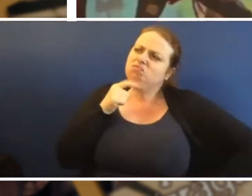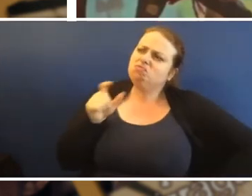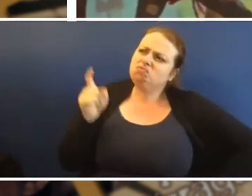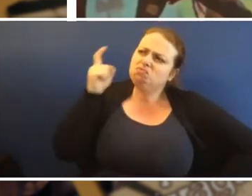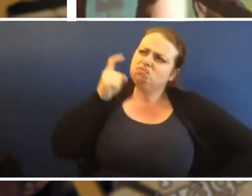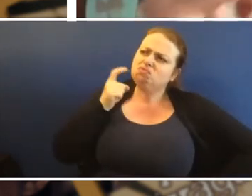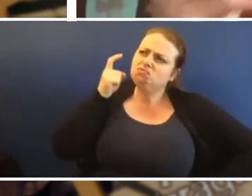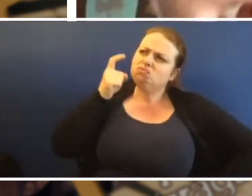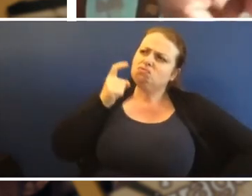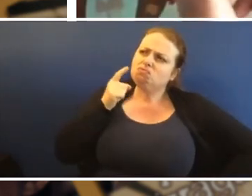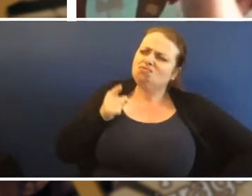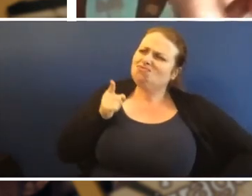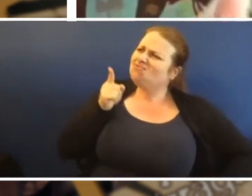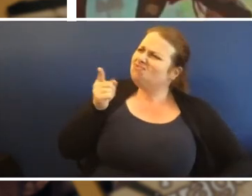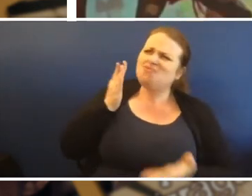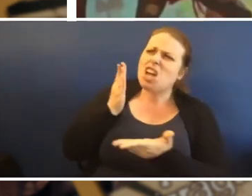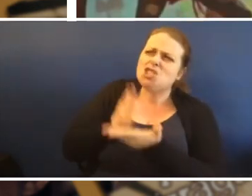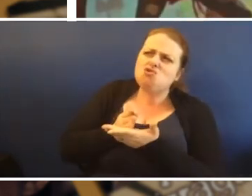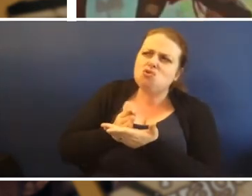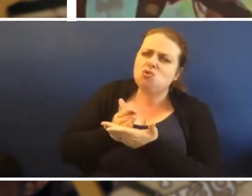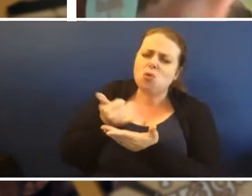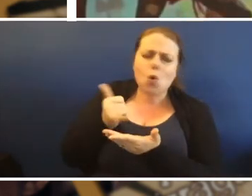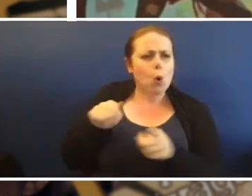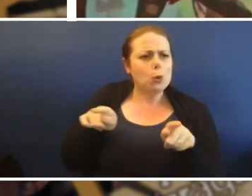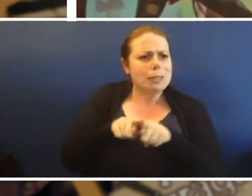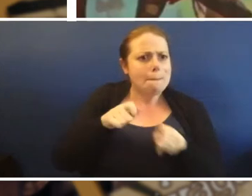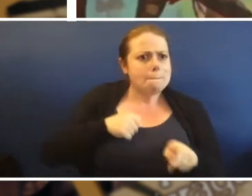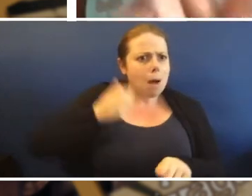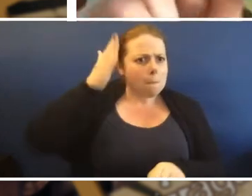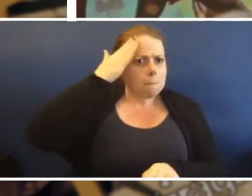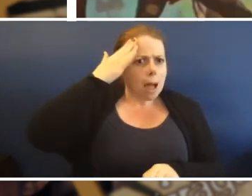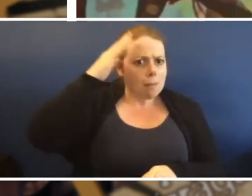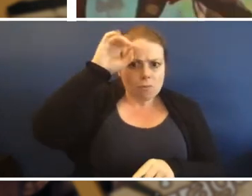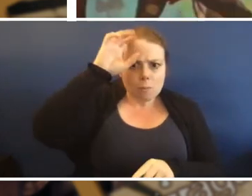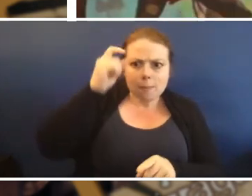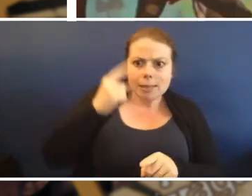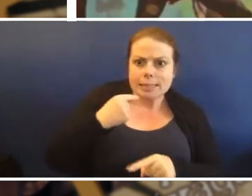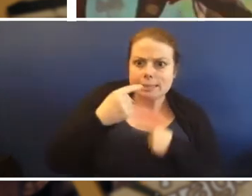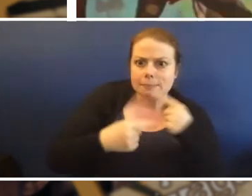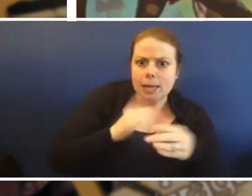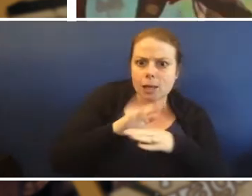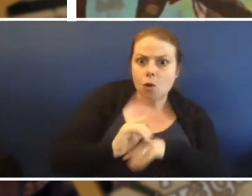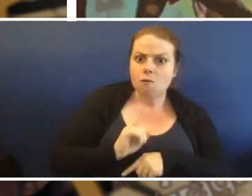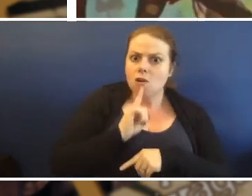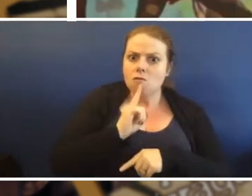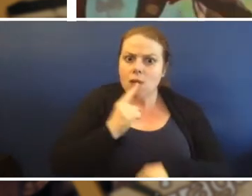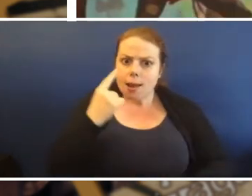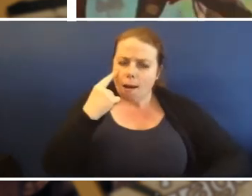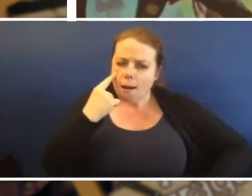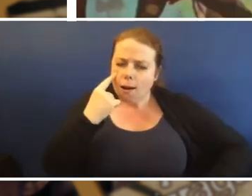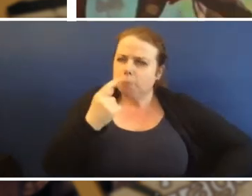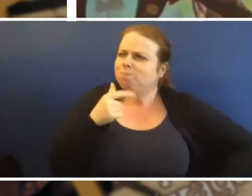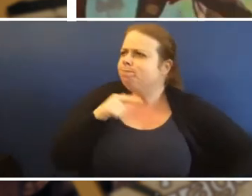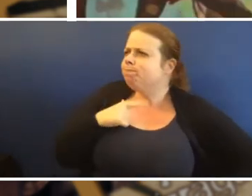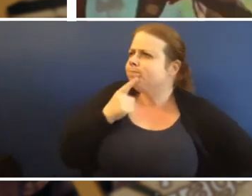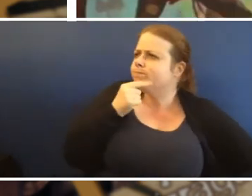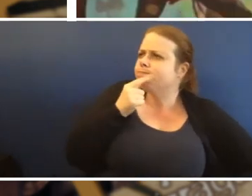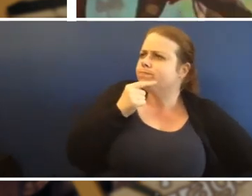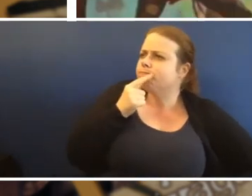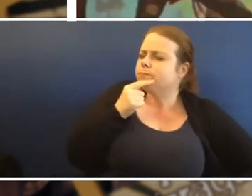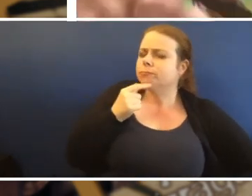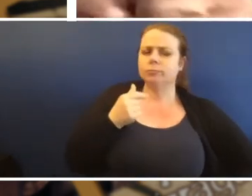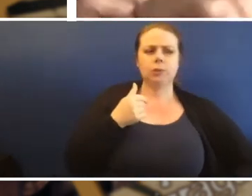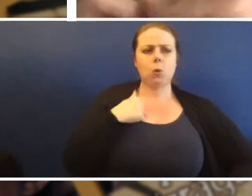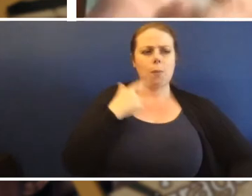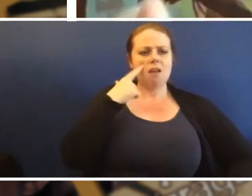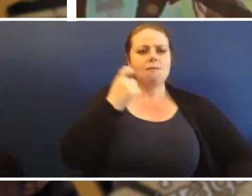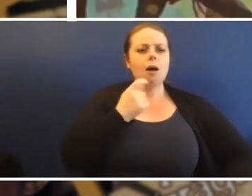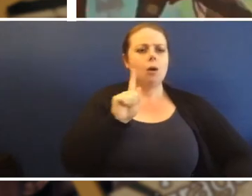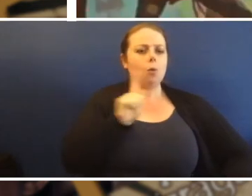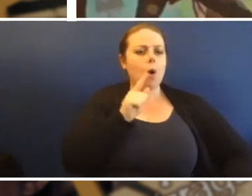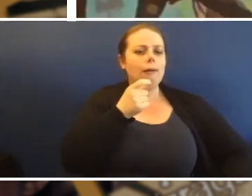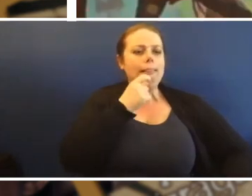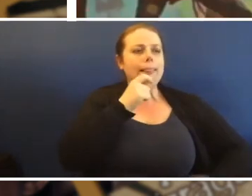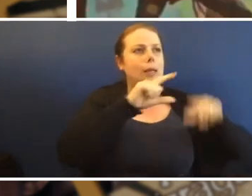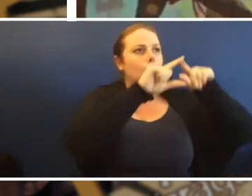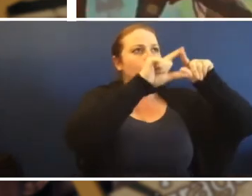is he telling me, was he like my mom with the red eye. So I just broke off a little branch.